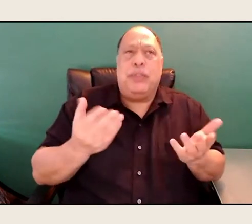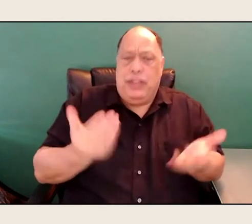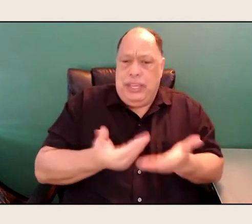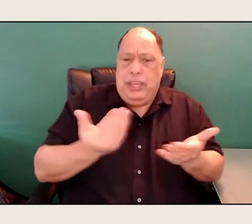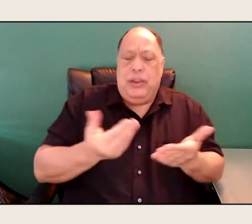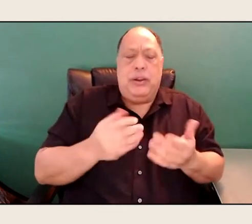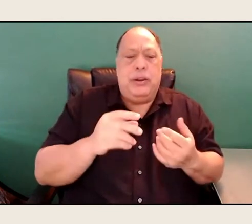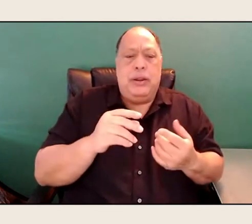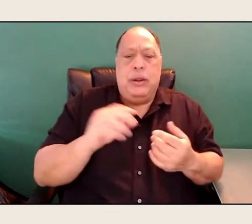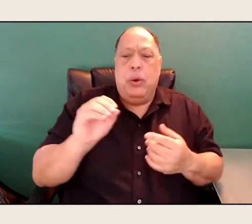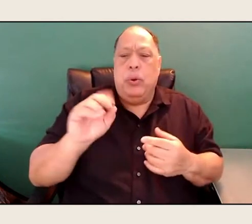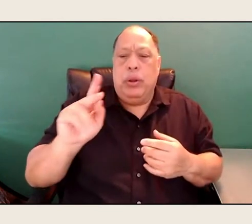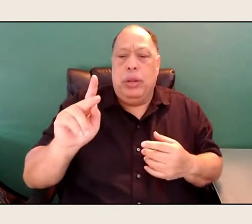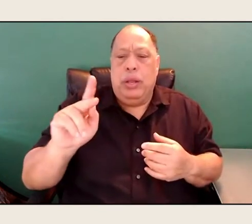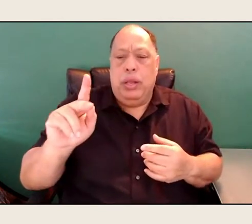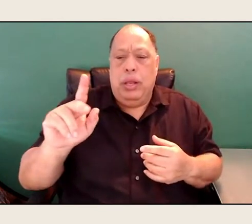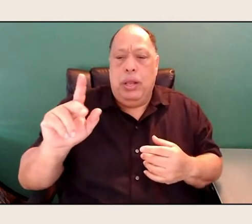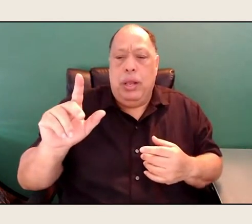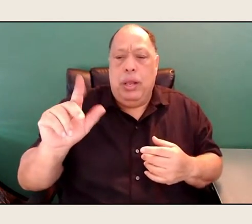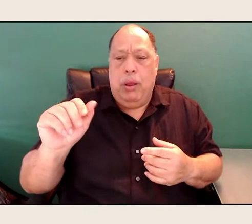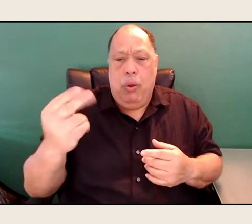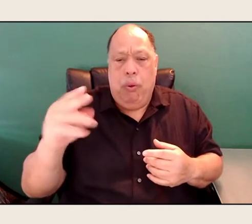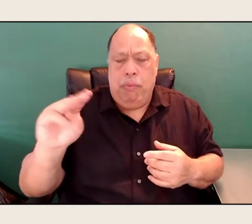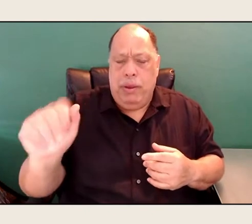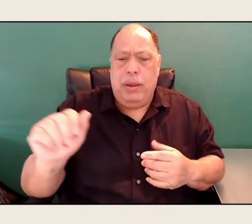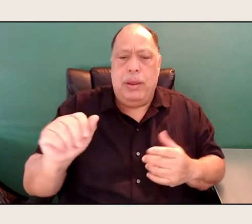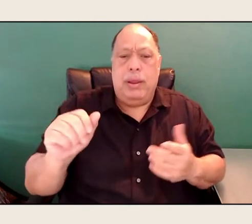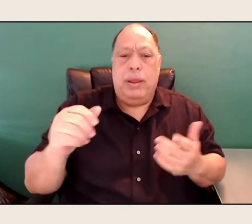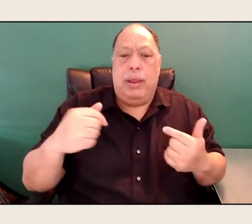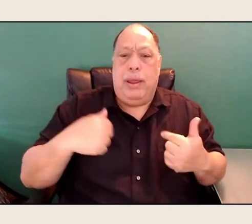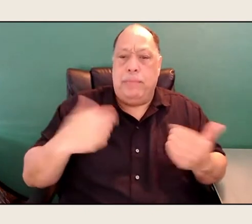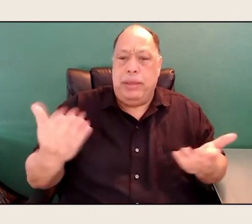and here I am, and for a while I could not